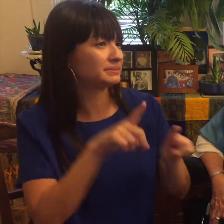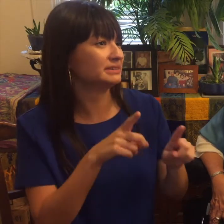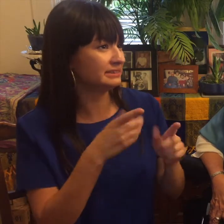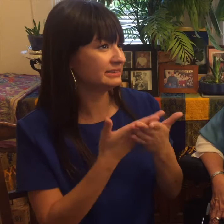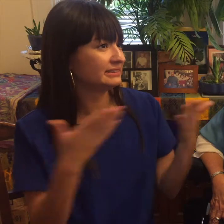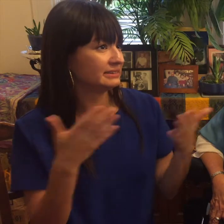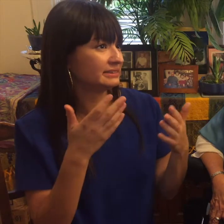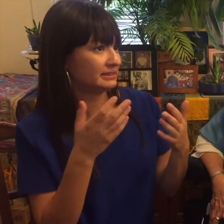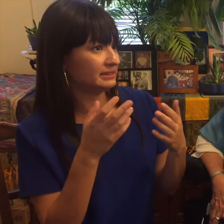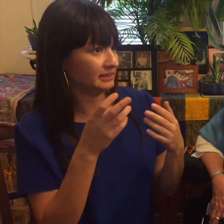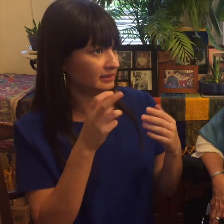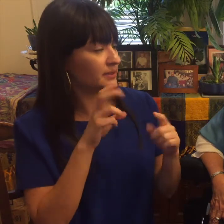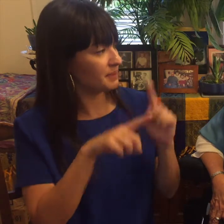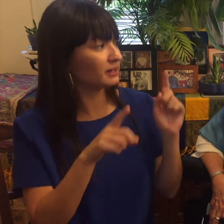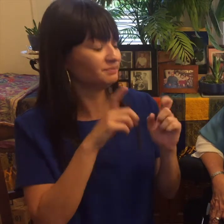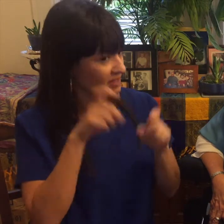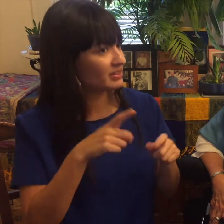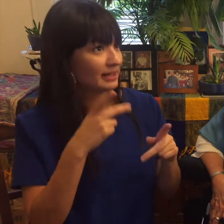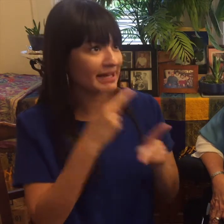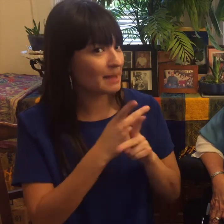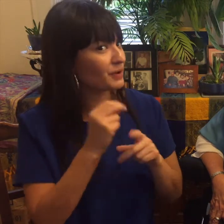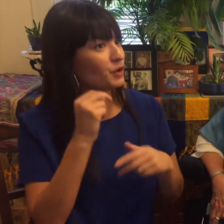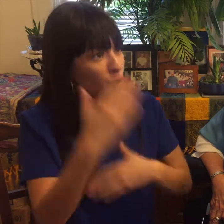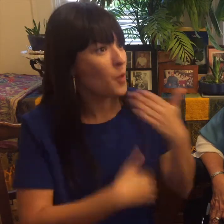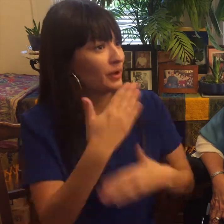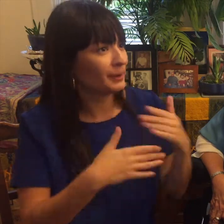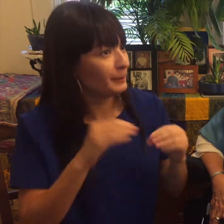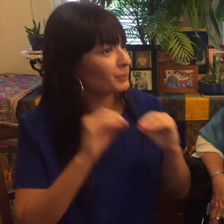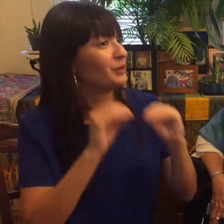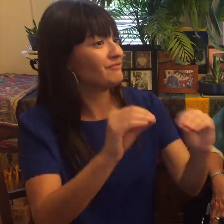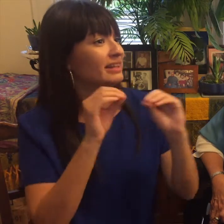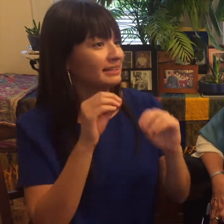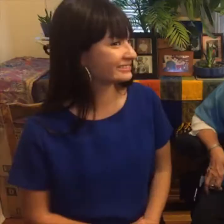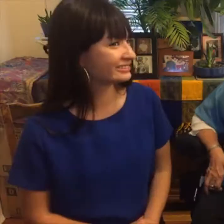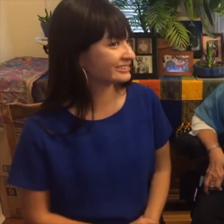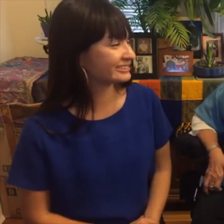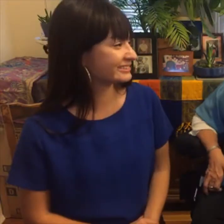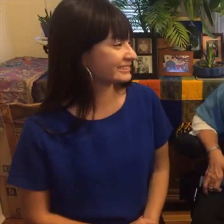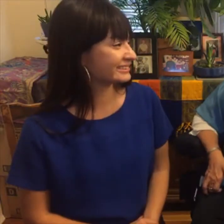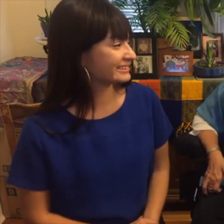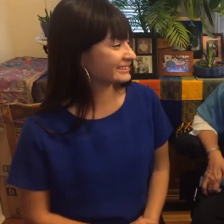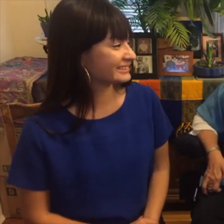our comfort zones because staying in the comfort zones is limiting Judy: Did you have a